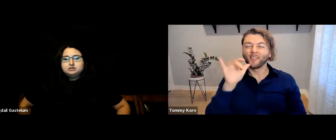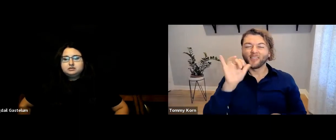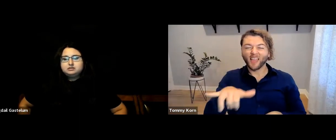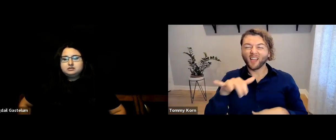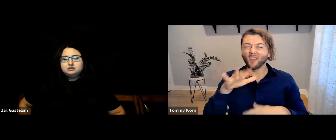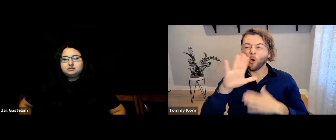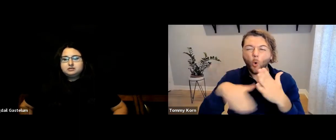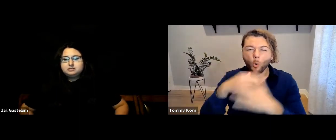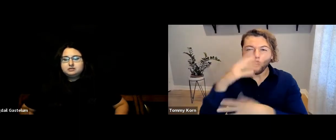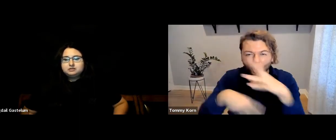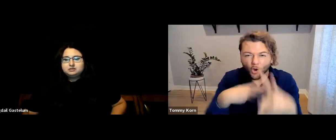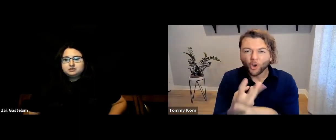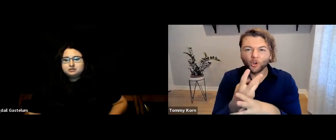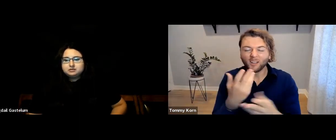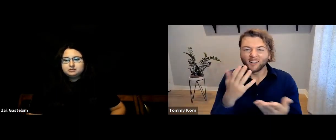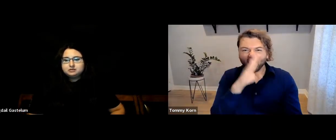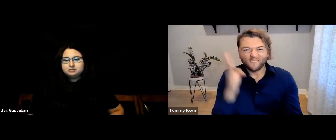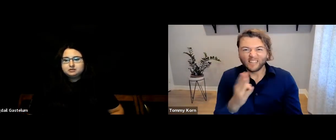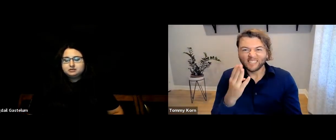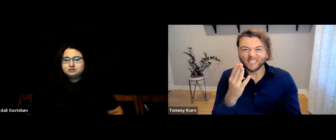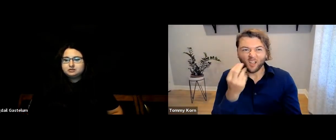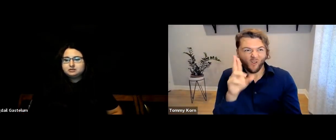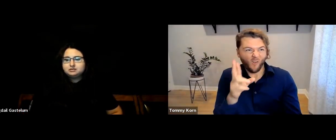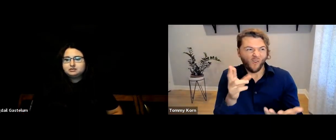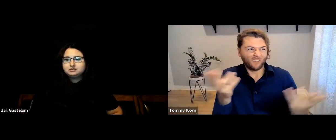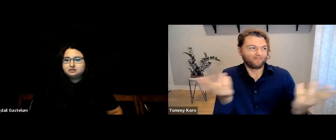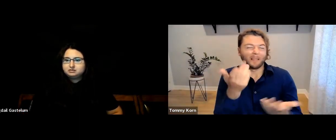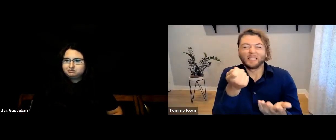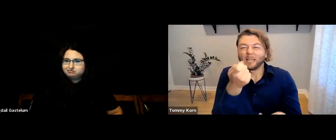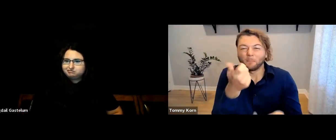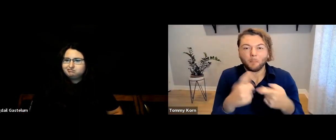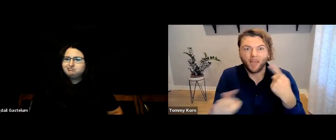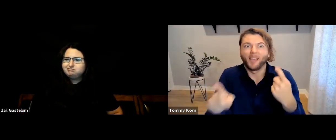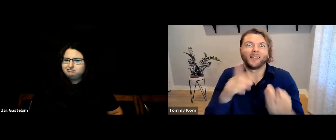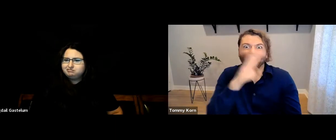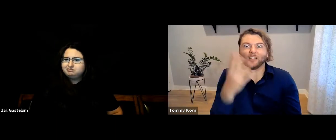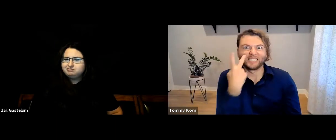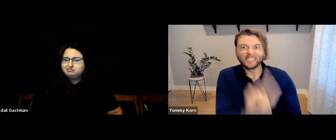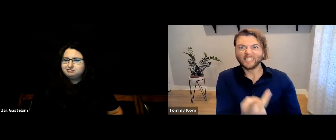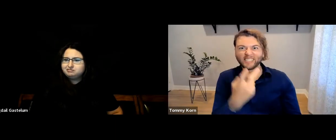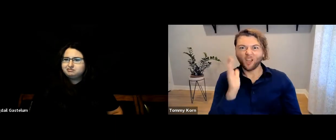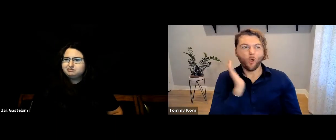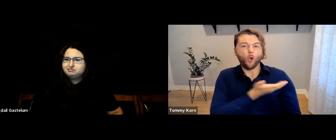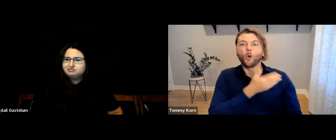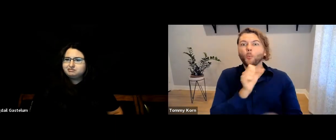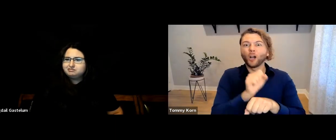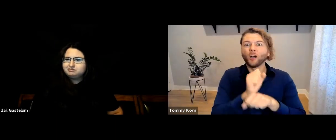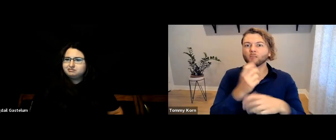Our work is rarely visible.